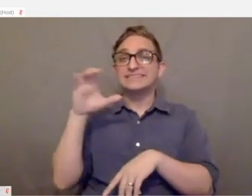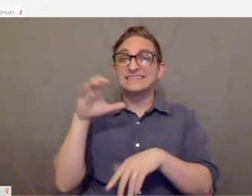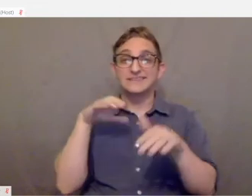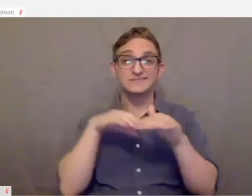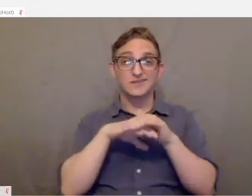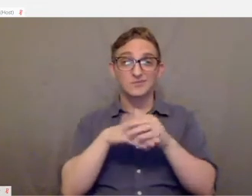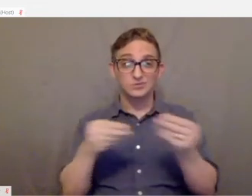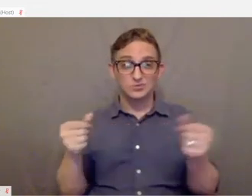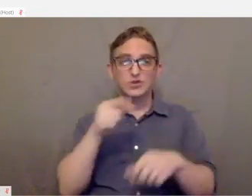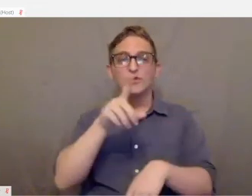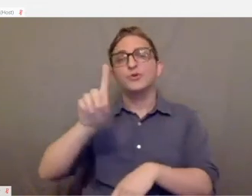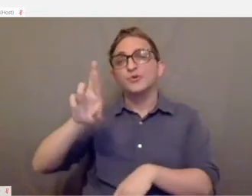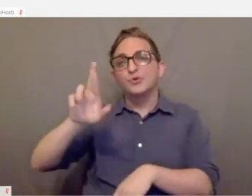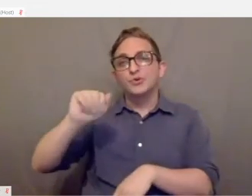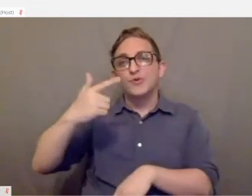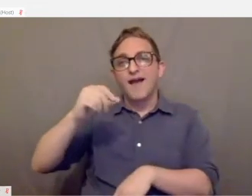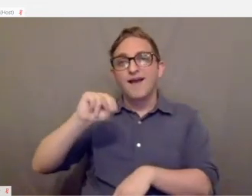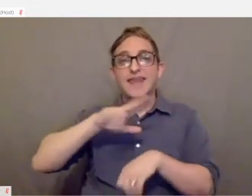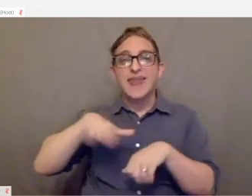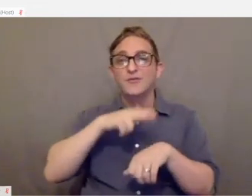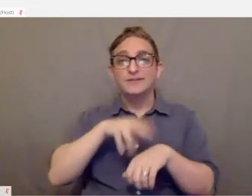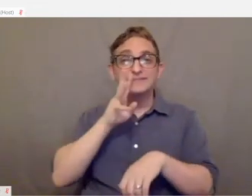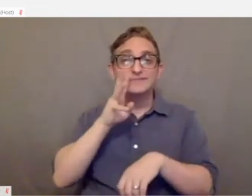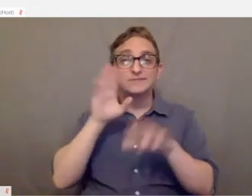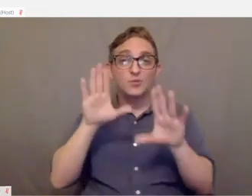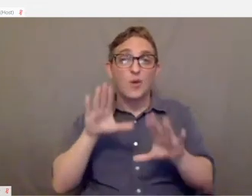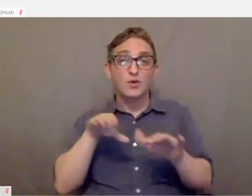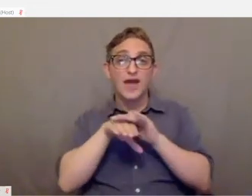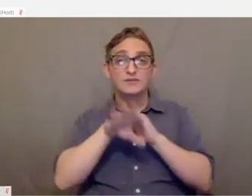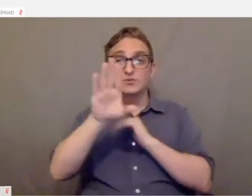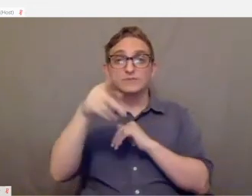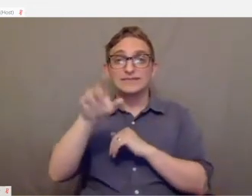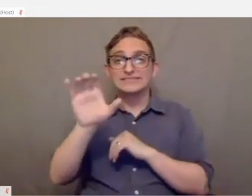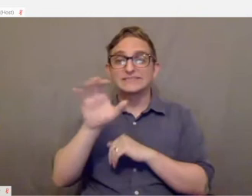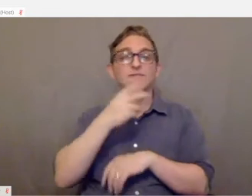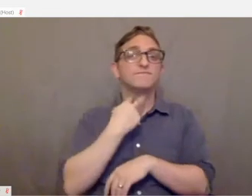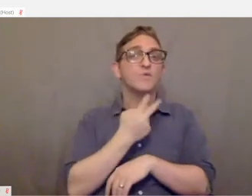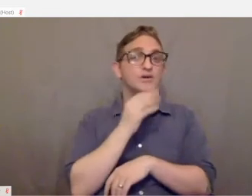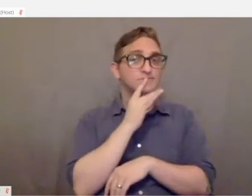Dragon naturally speaking is great to be able to access your PC. Voice dictation software.